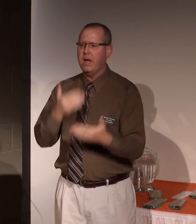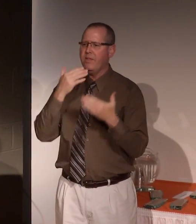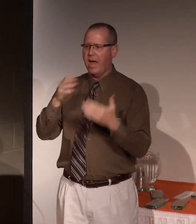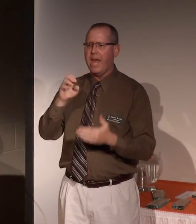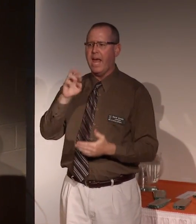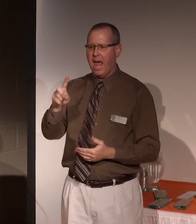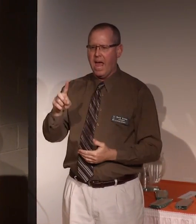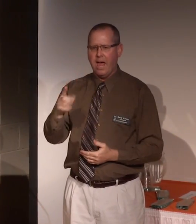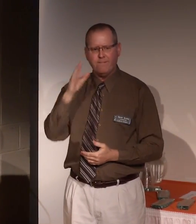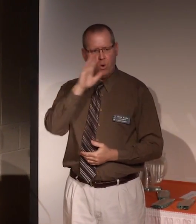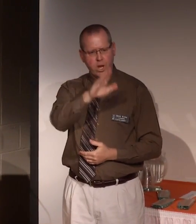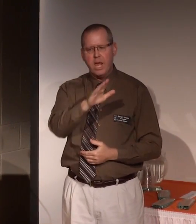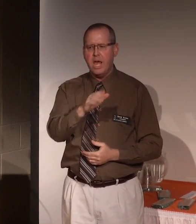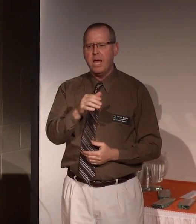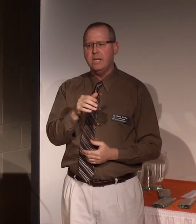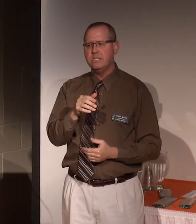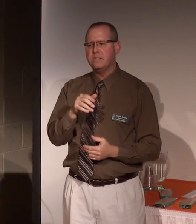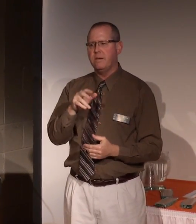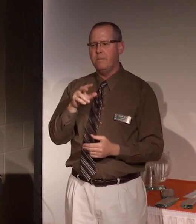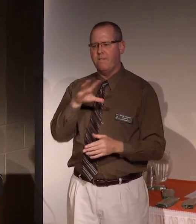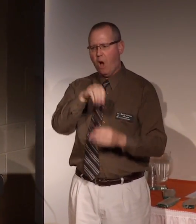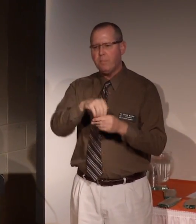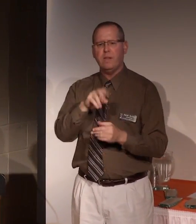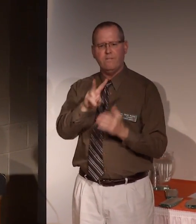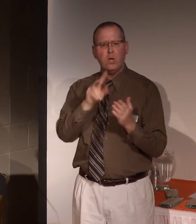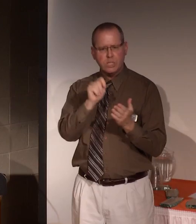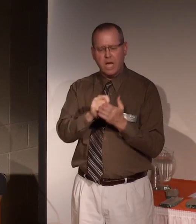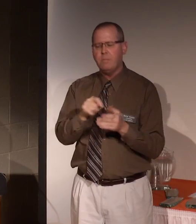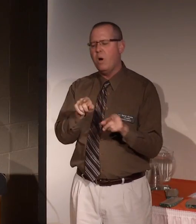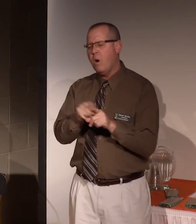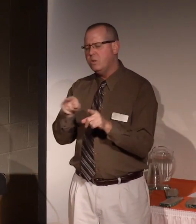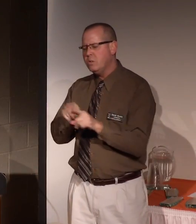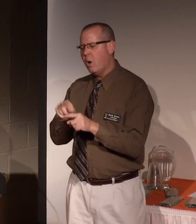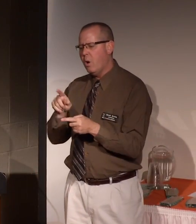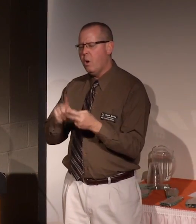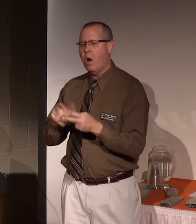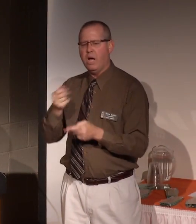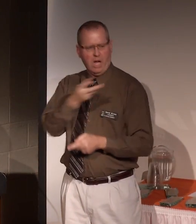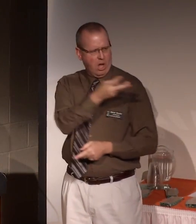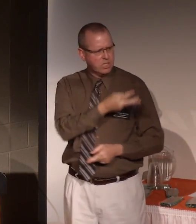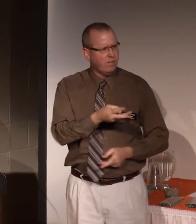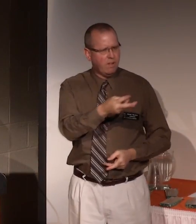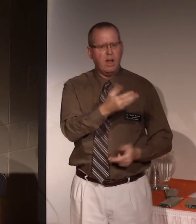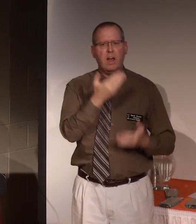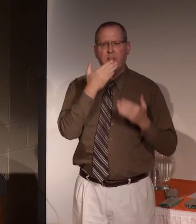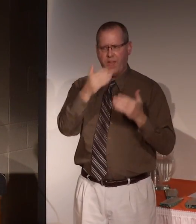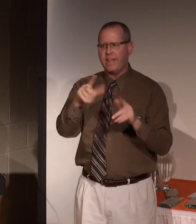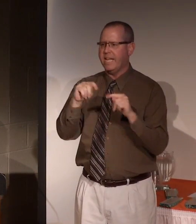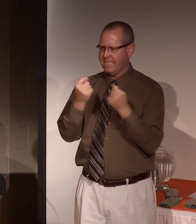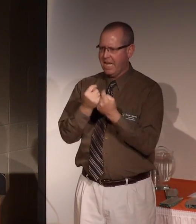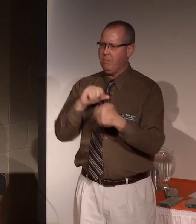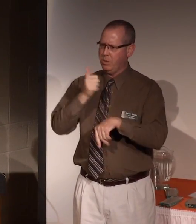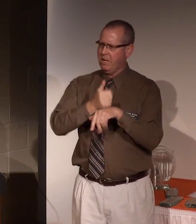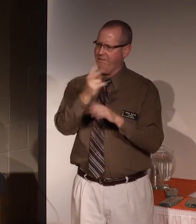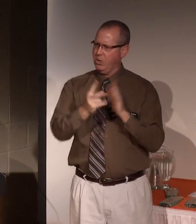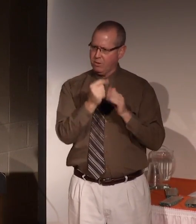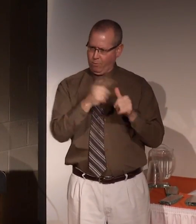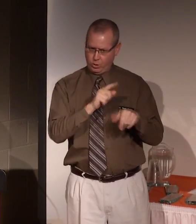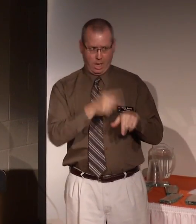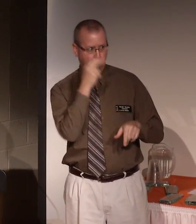for his generous input to the video, and I think on behalf of all six of us, thanking the team that put the videos together. It's the first time we've seen them.